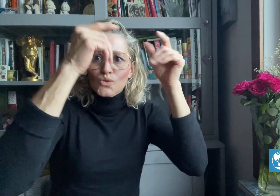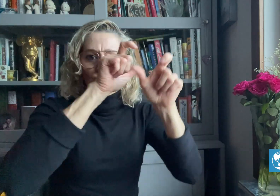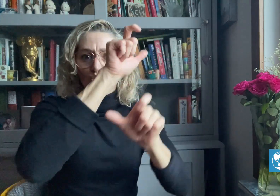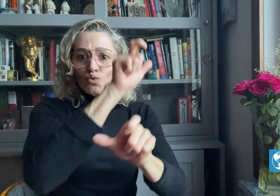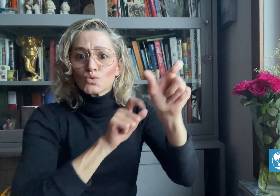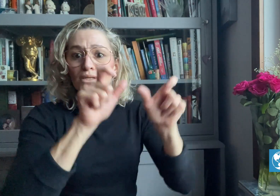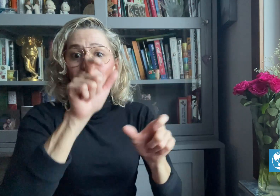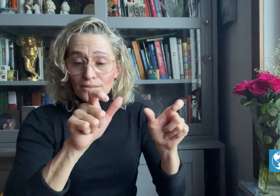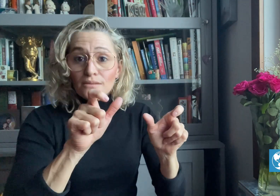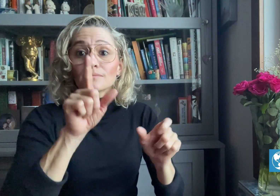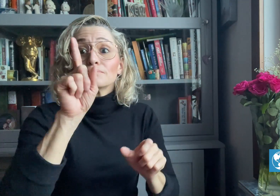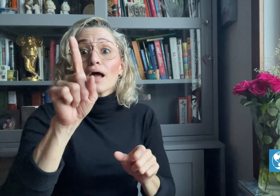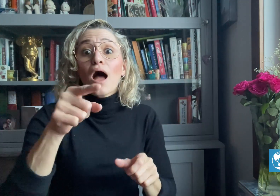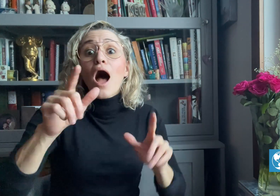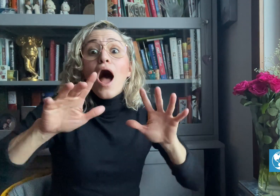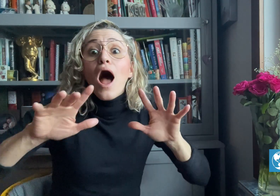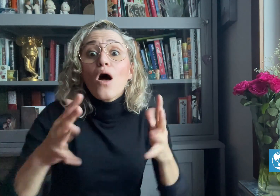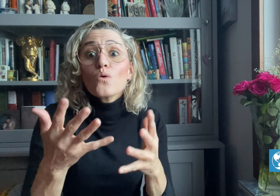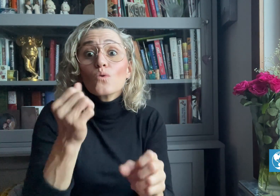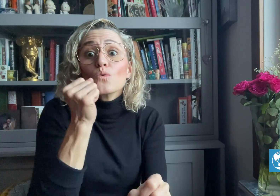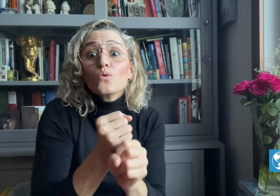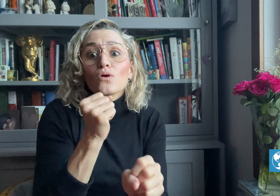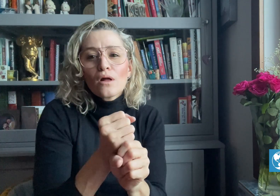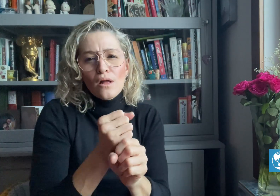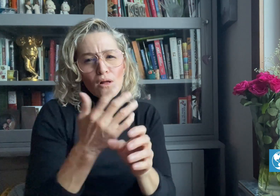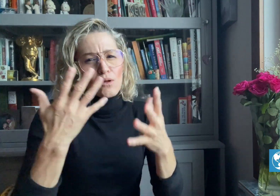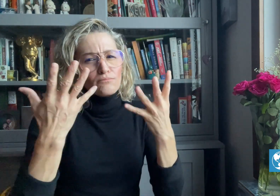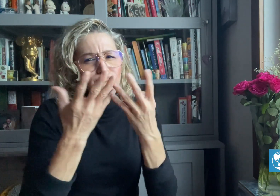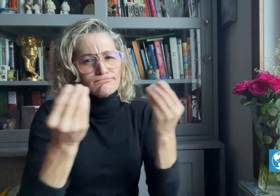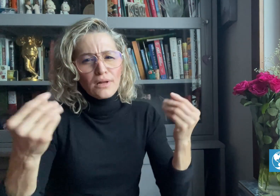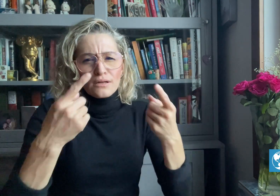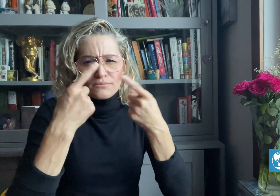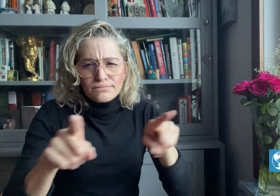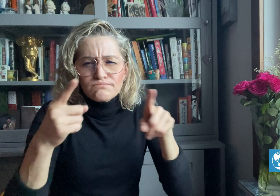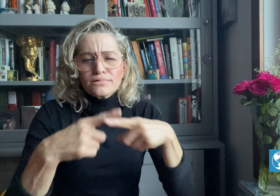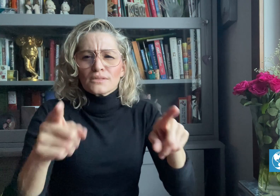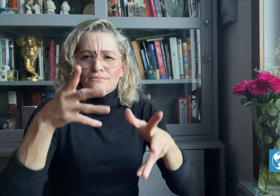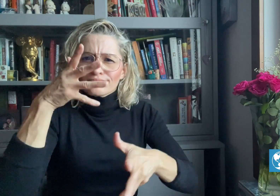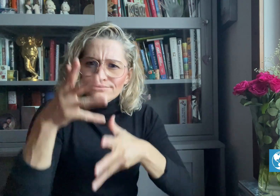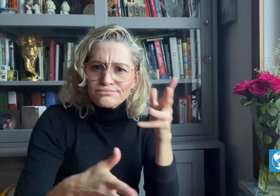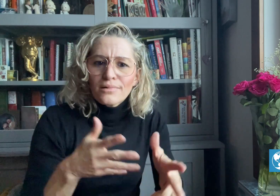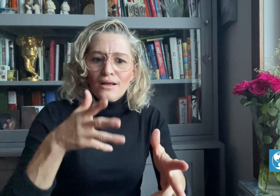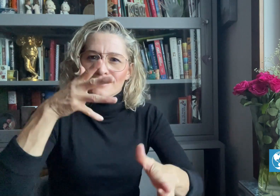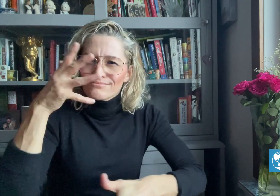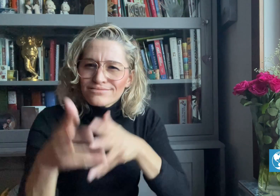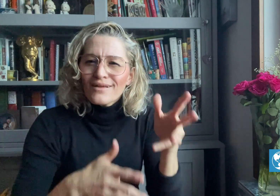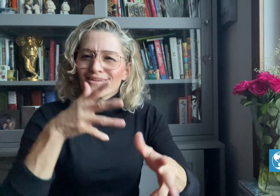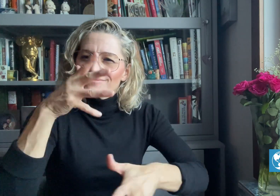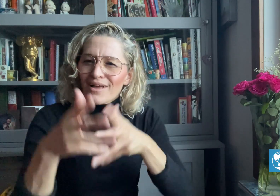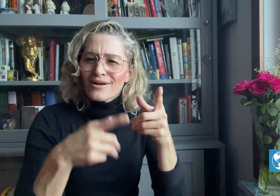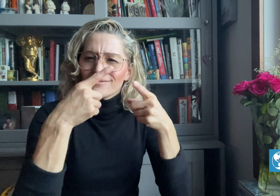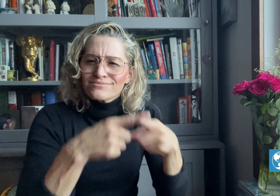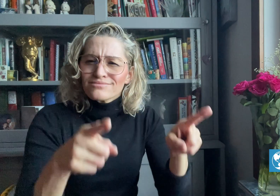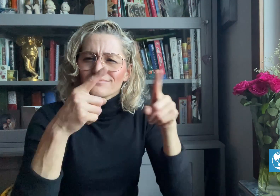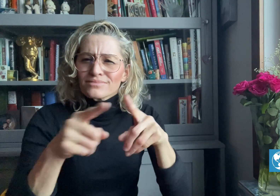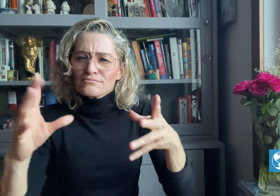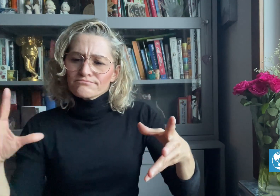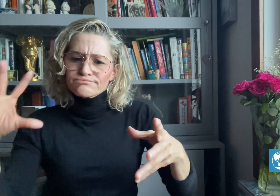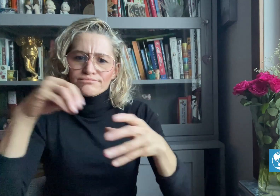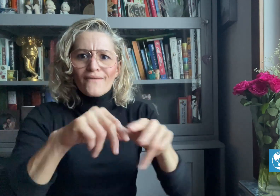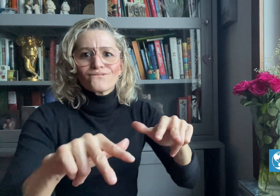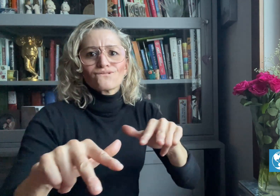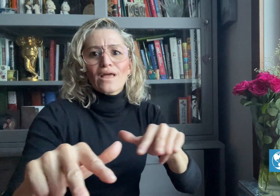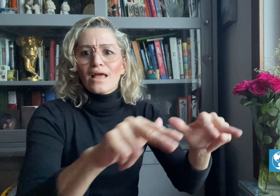of signs to help Deaf children and the Deaf community